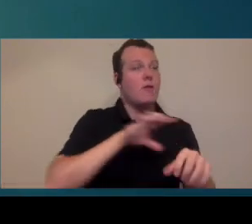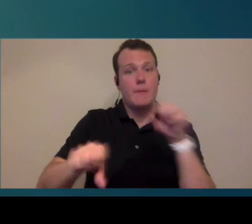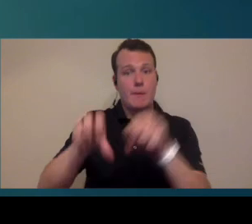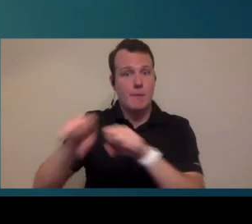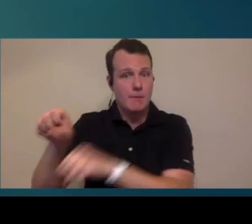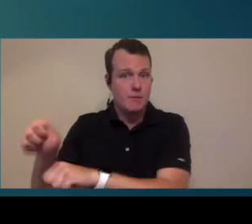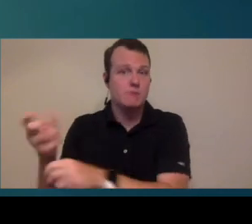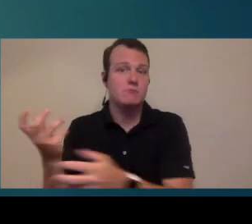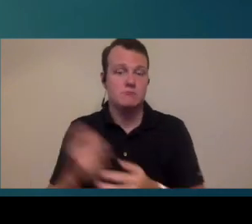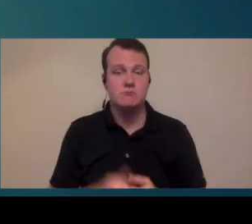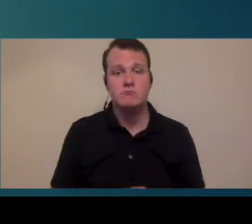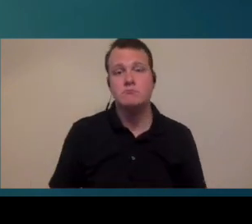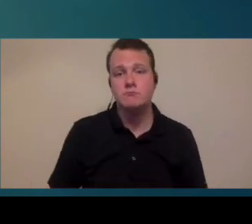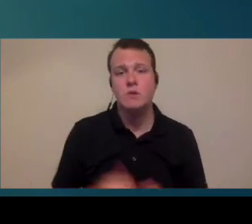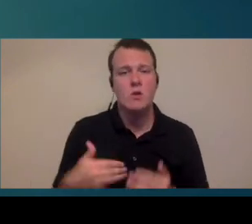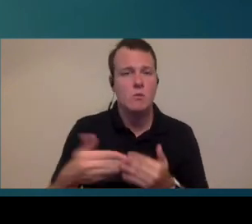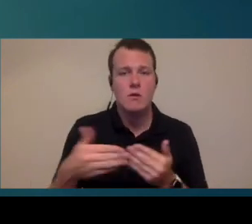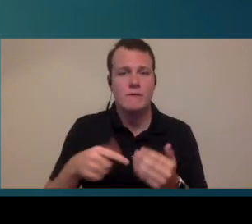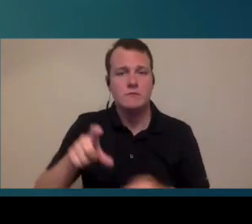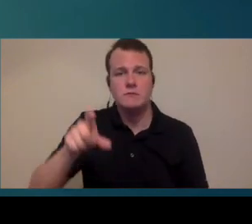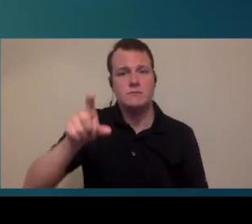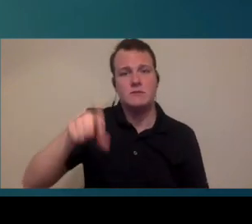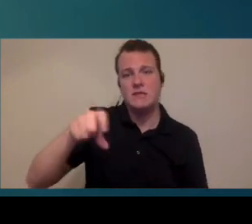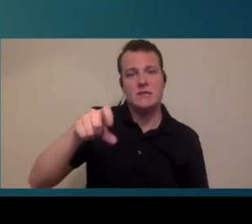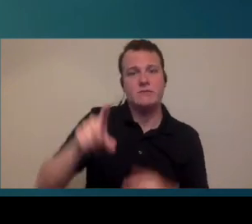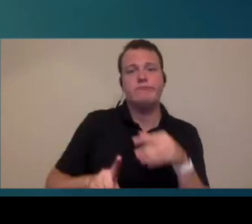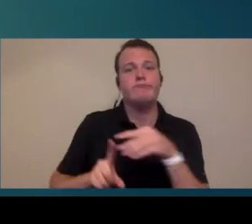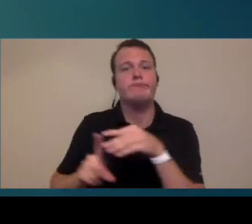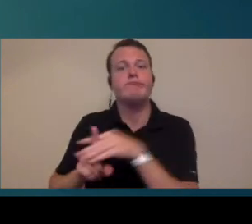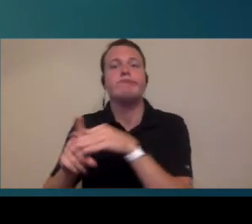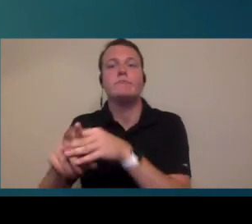time can be sort of free schedule or open schedule for whatever needs to be